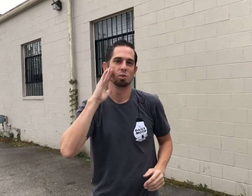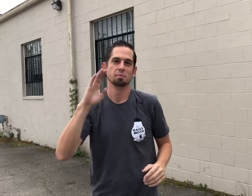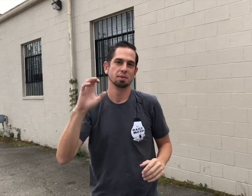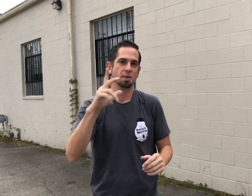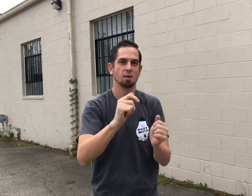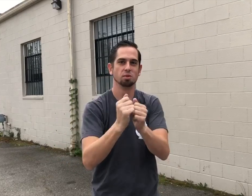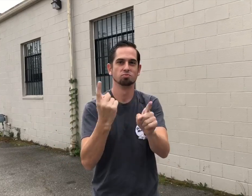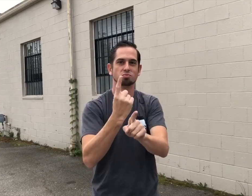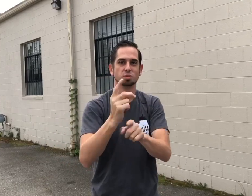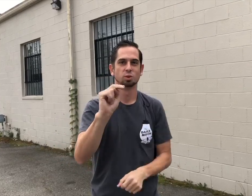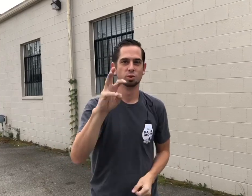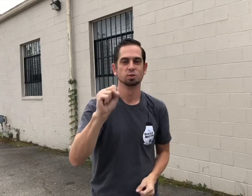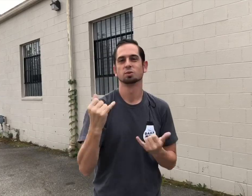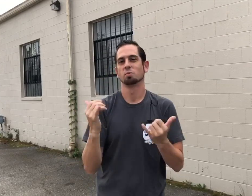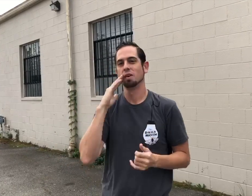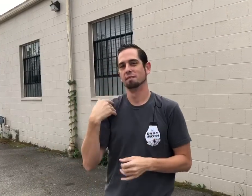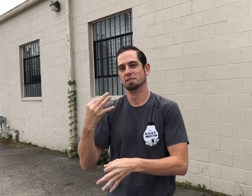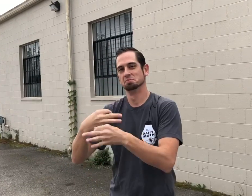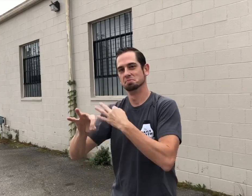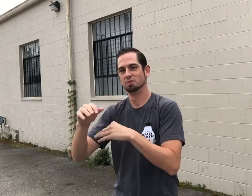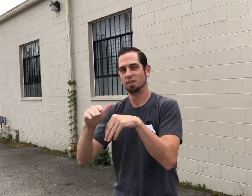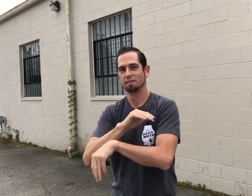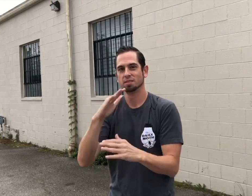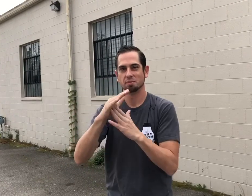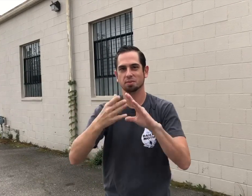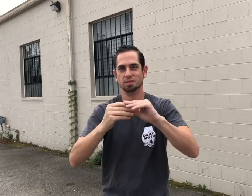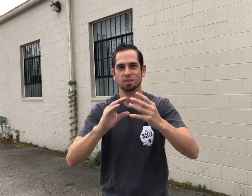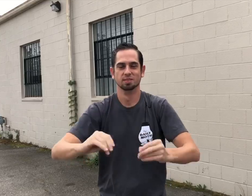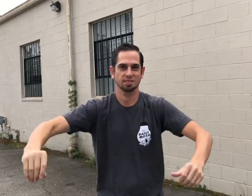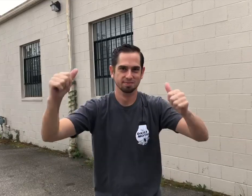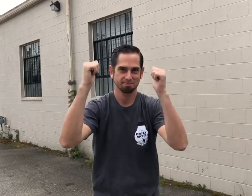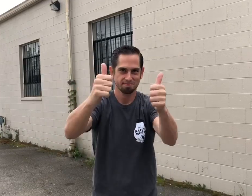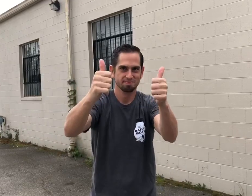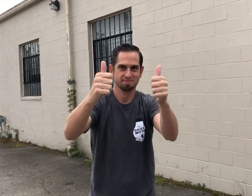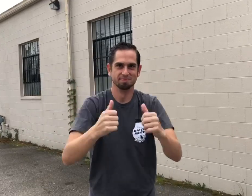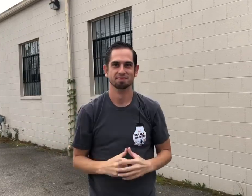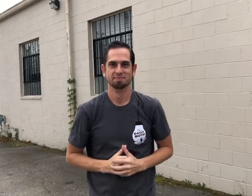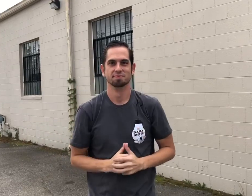Tomorrow, I'll be back with the regular news broadcasting. Today, I will have someone else covering the top news stories. Thank you!